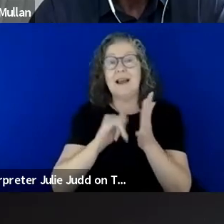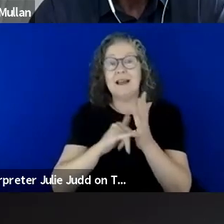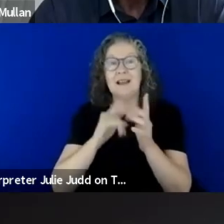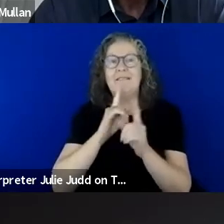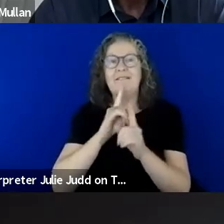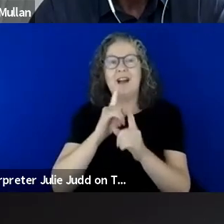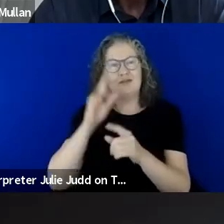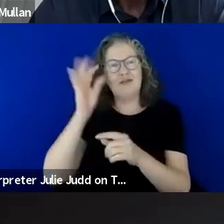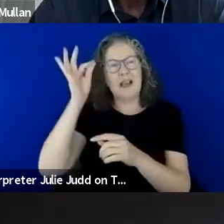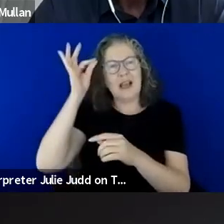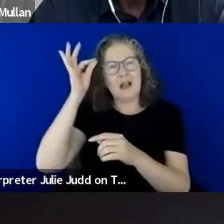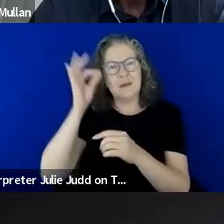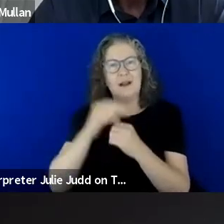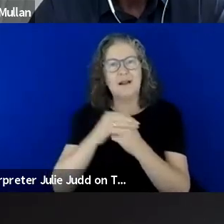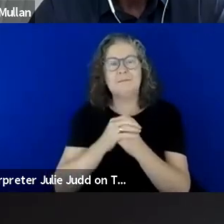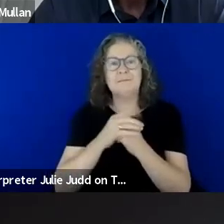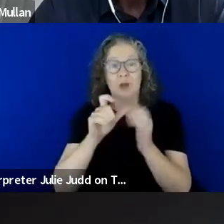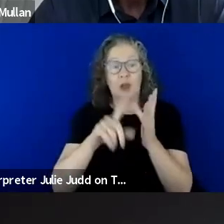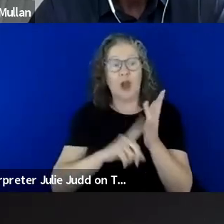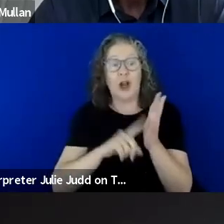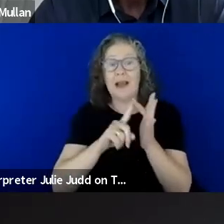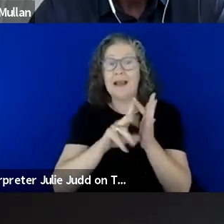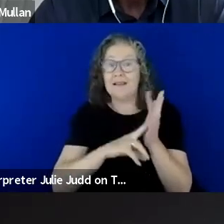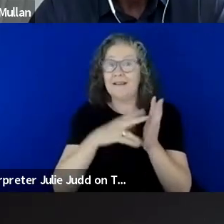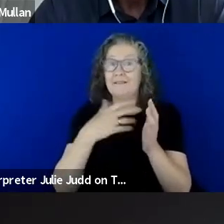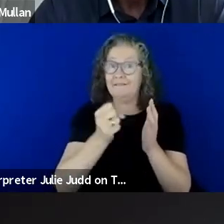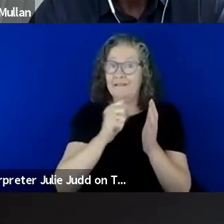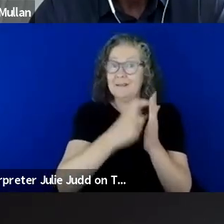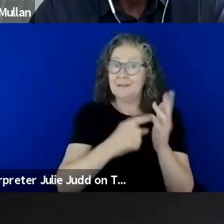Colleen is a person with a disability and identifies as a woman, however, she says she